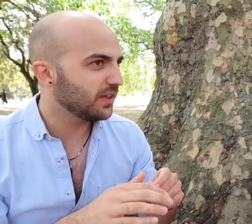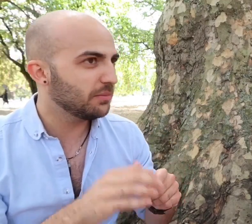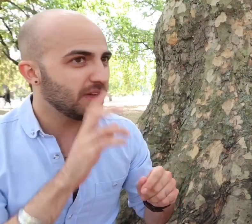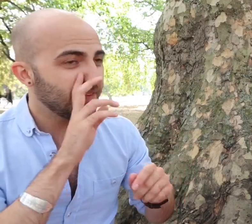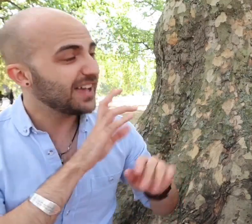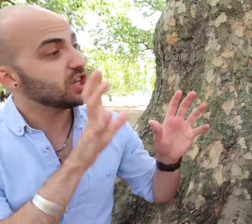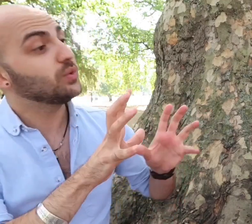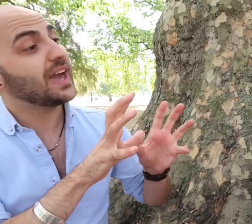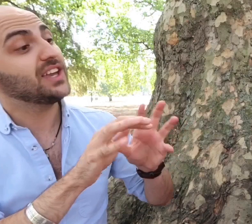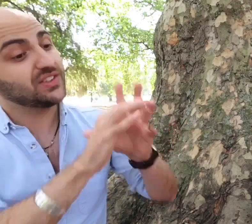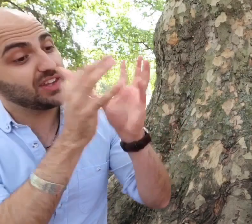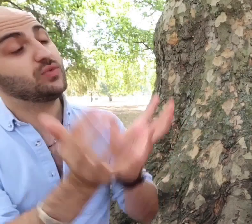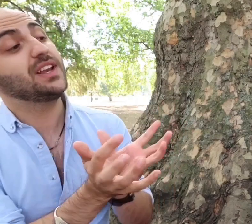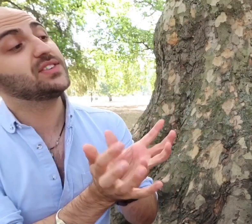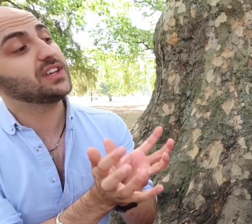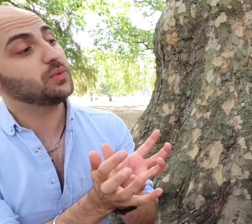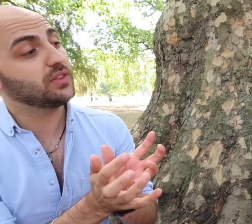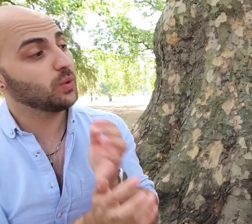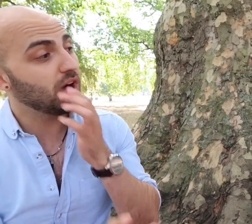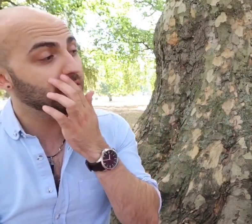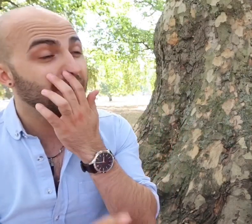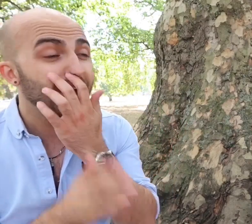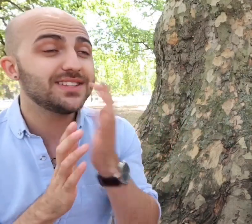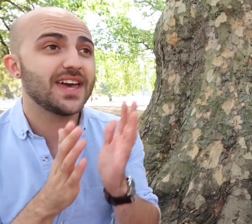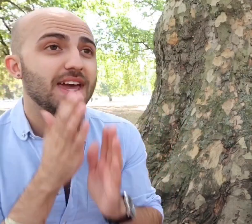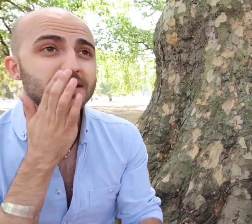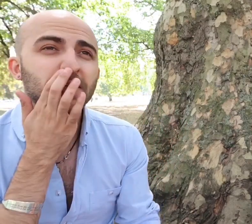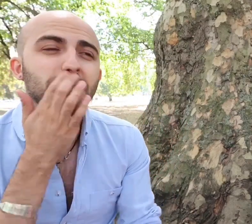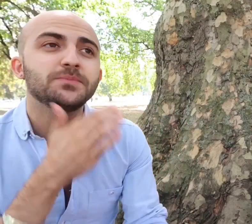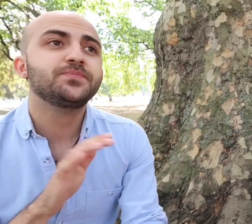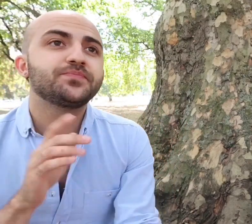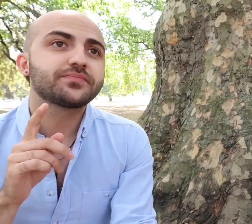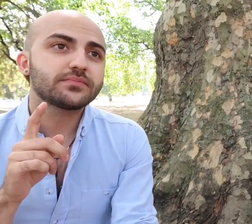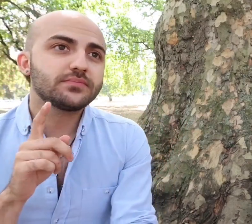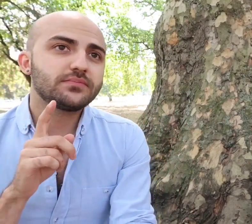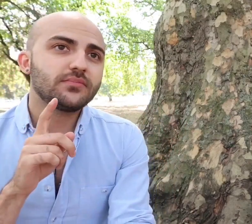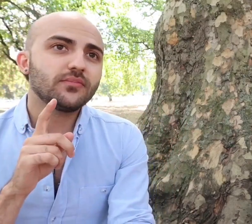them that's okay because that's realistic with the world and I said